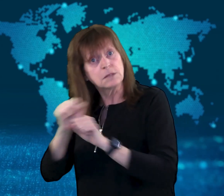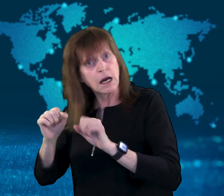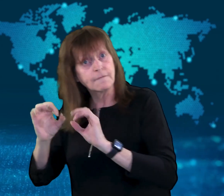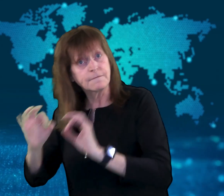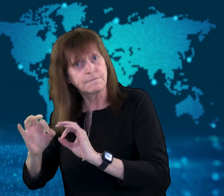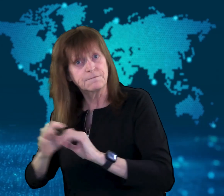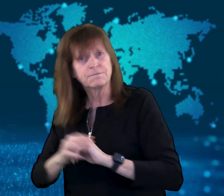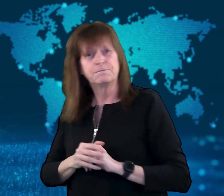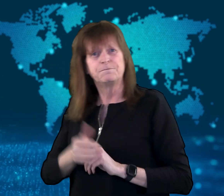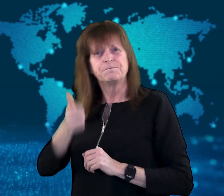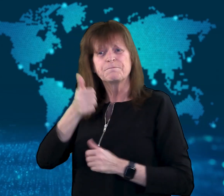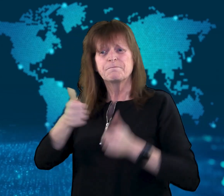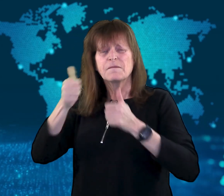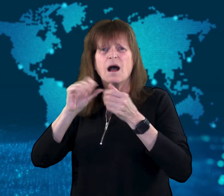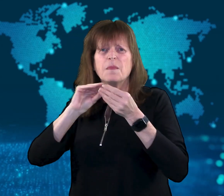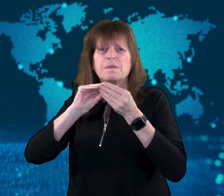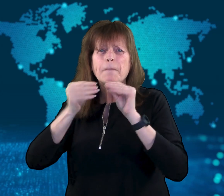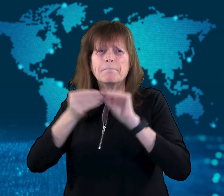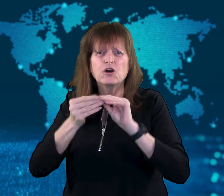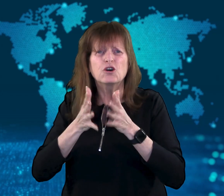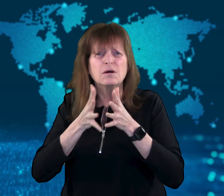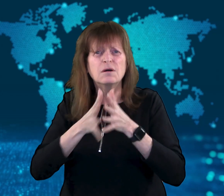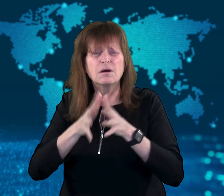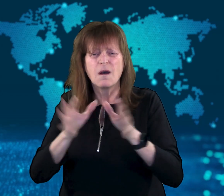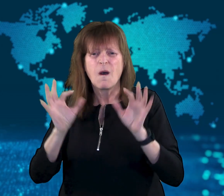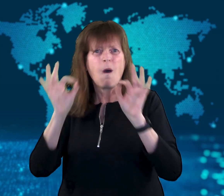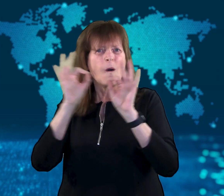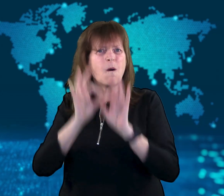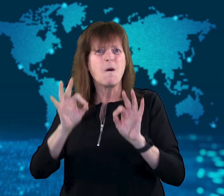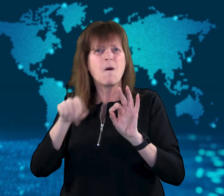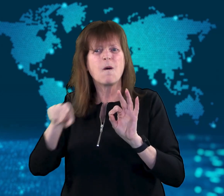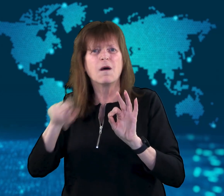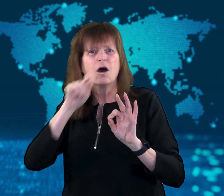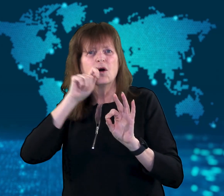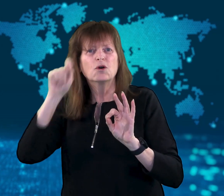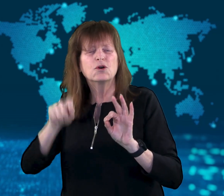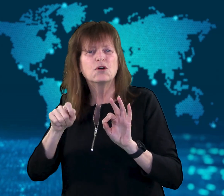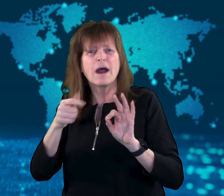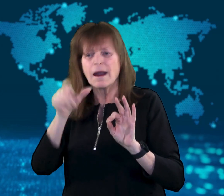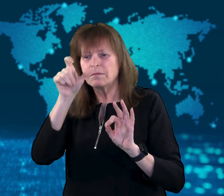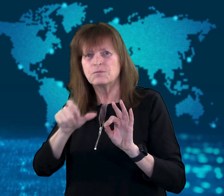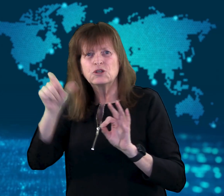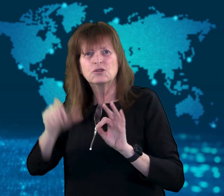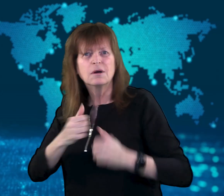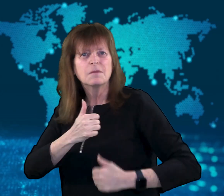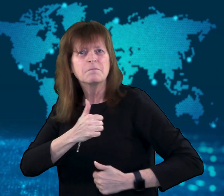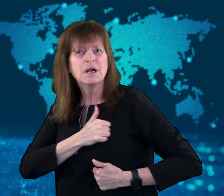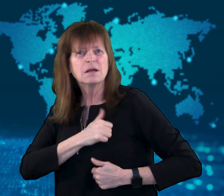No official data has been released on the number of Ukrainian military deaths